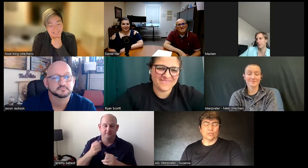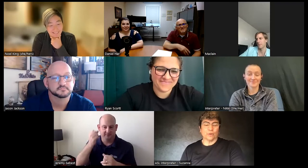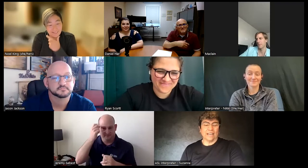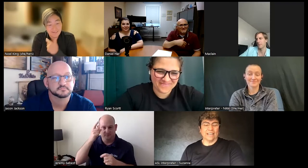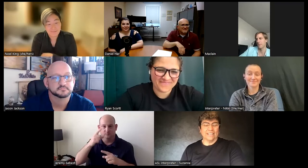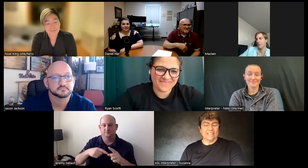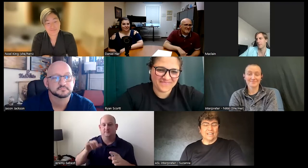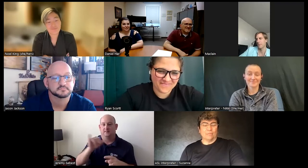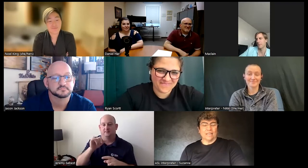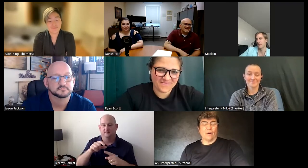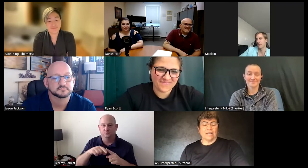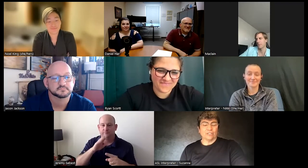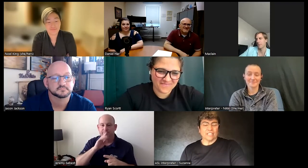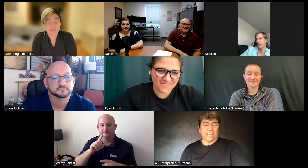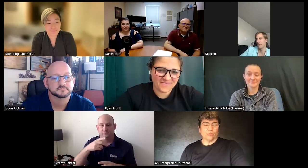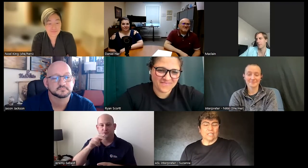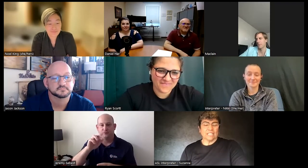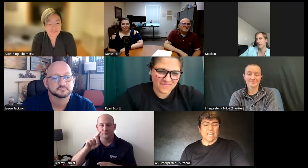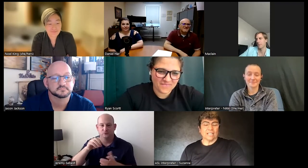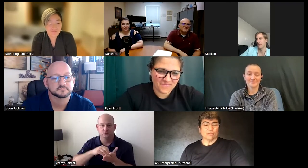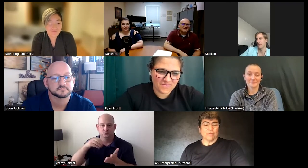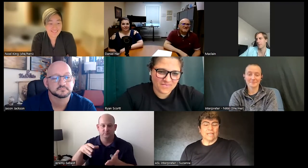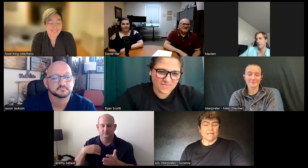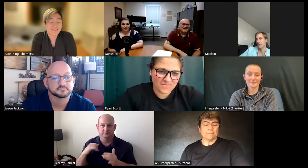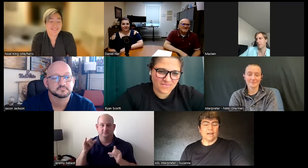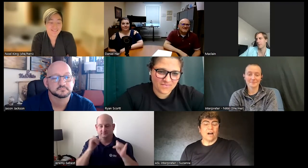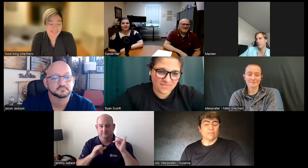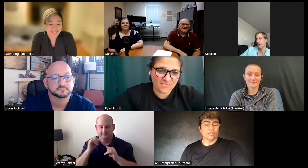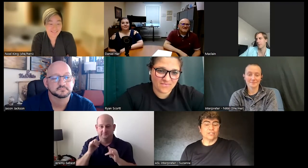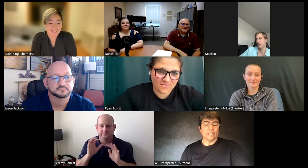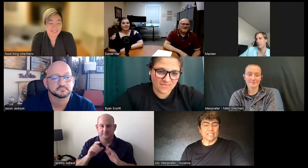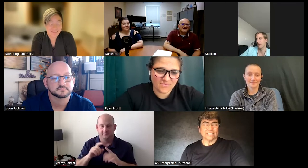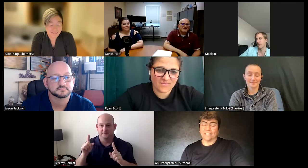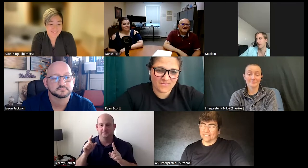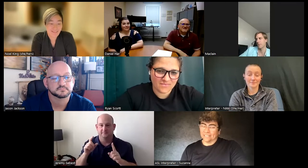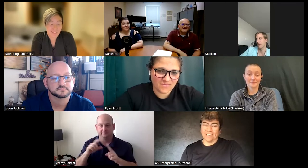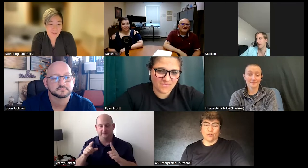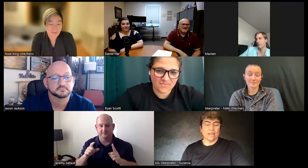to read but now I understand what it's like to be a Harvard student it's quite